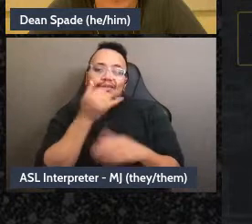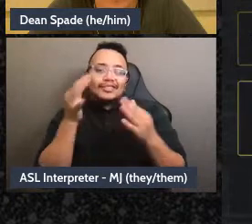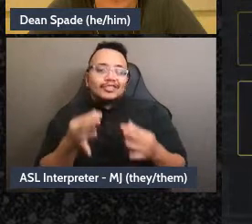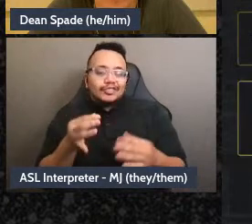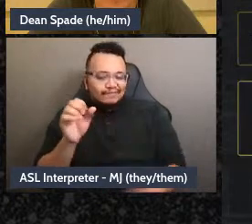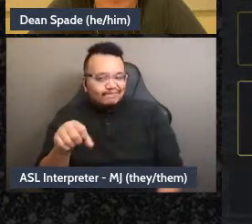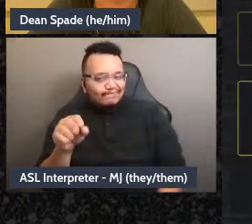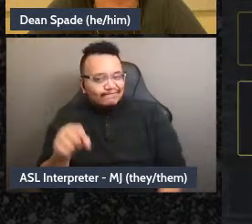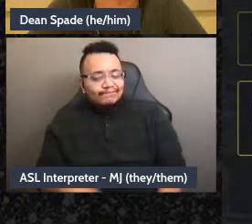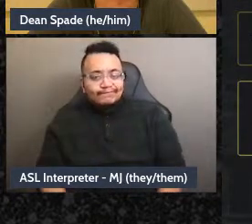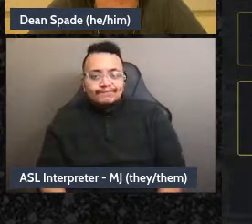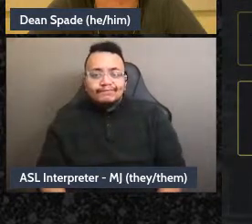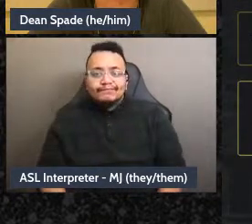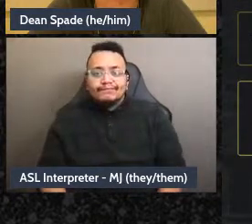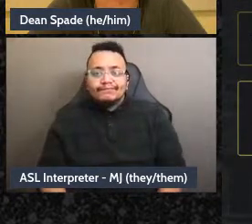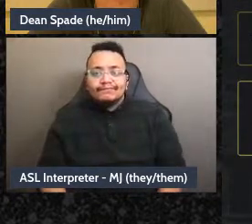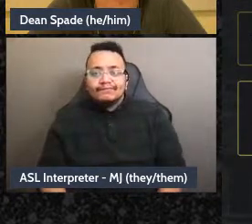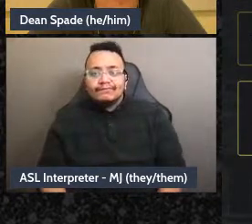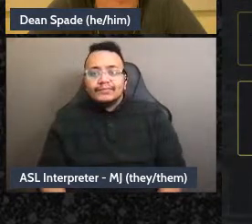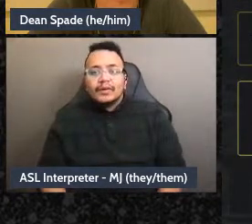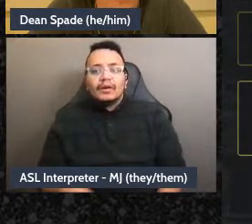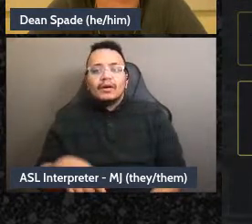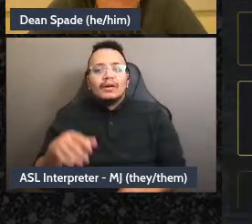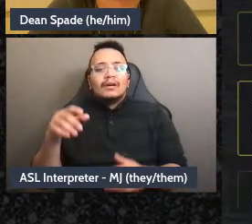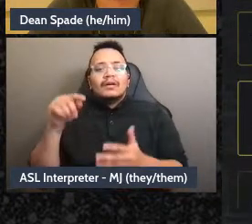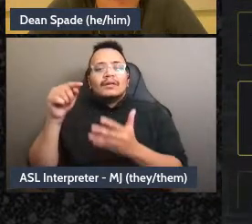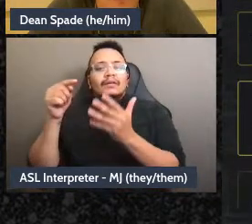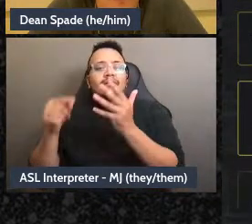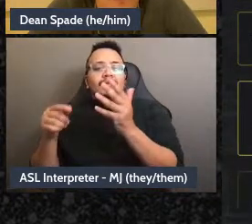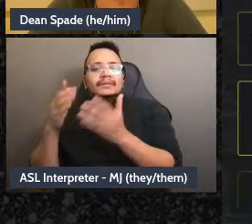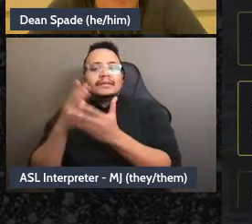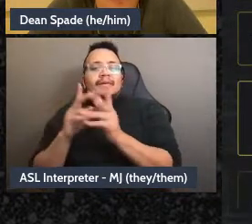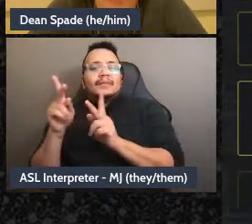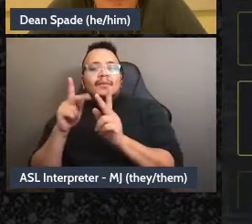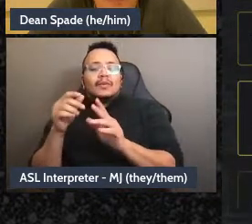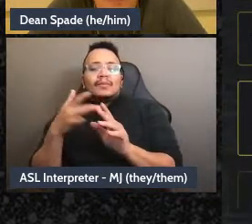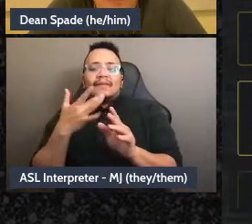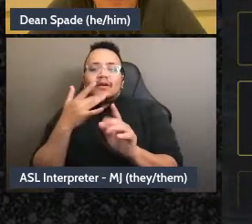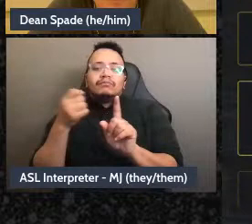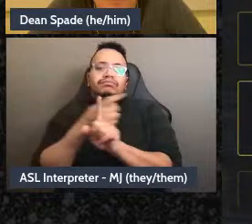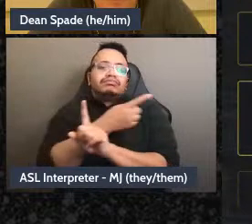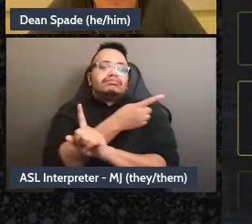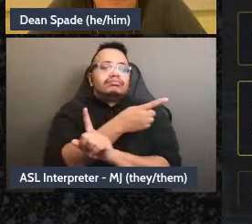Others wanting to stray from our values, having the group feel included,